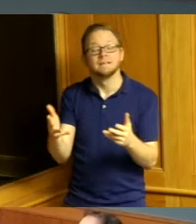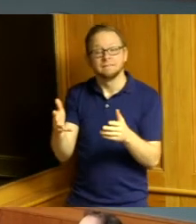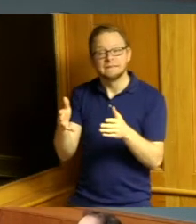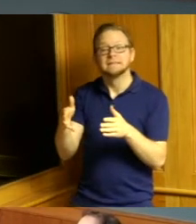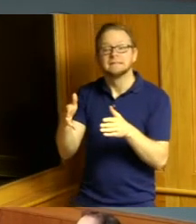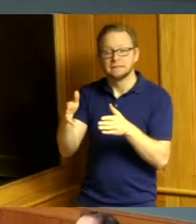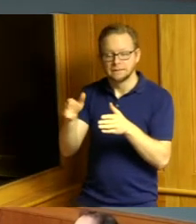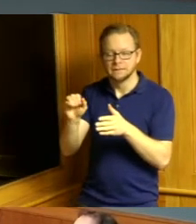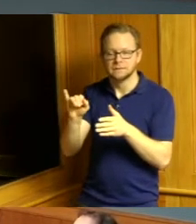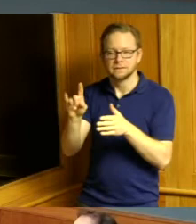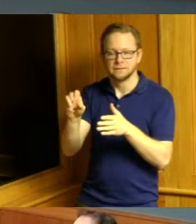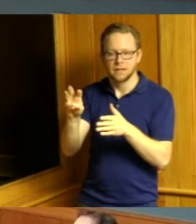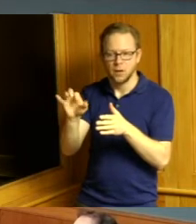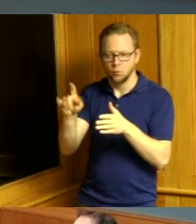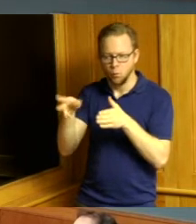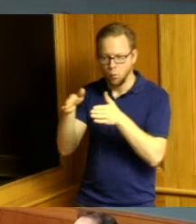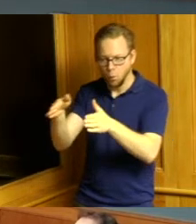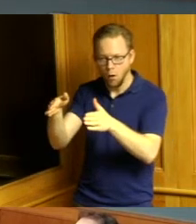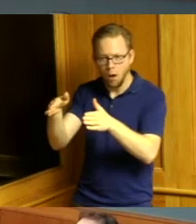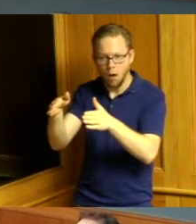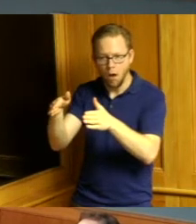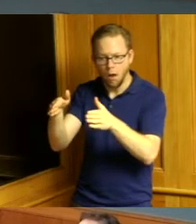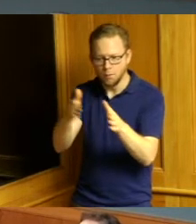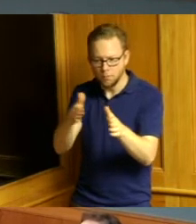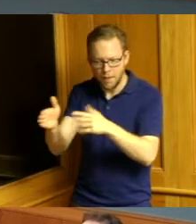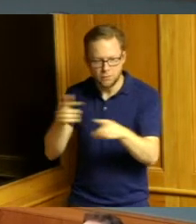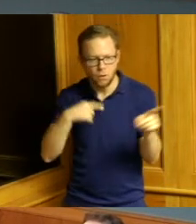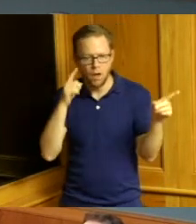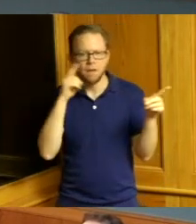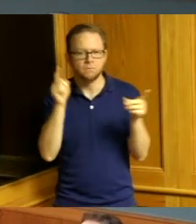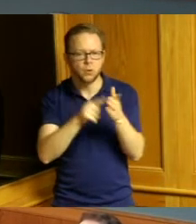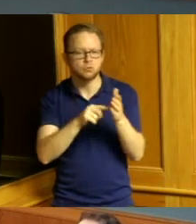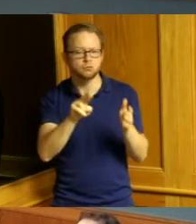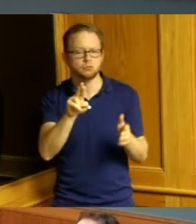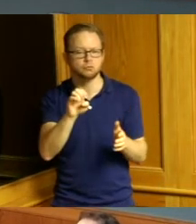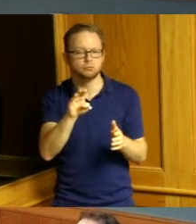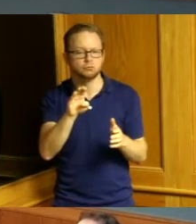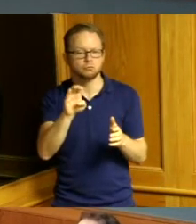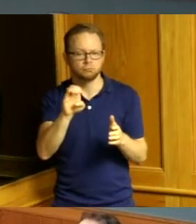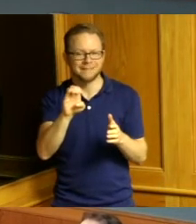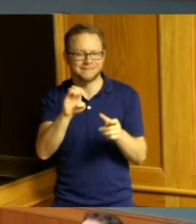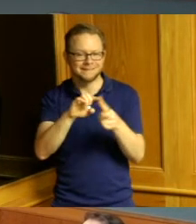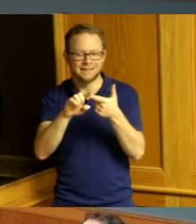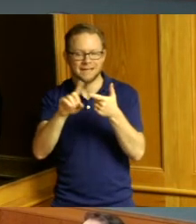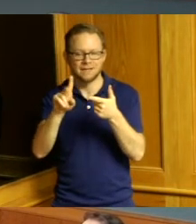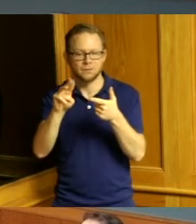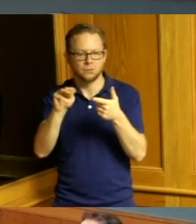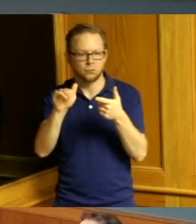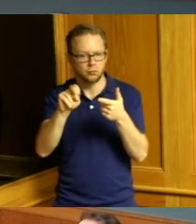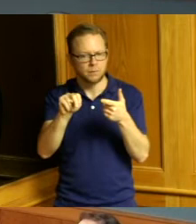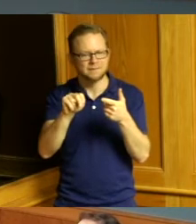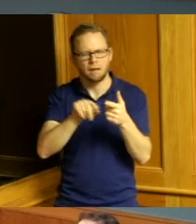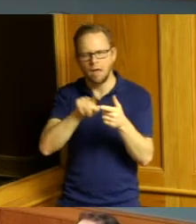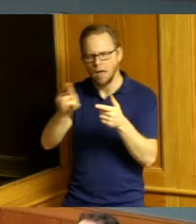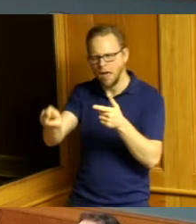and I have seen Miss Reece and Miss Dumas both question Mr Aluotto about what can we do